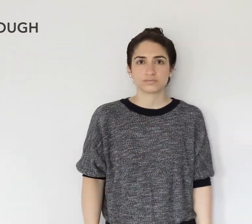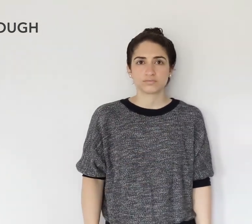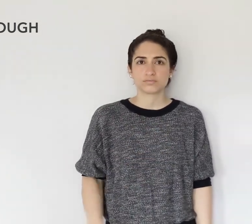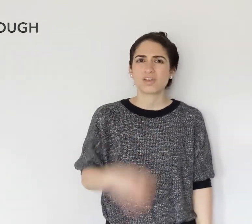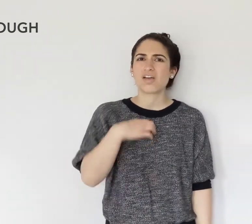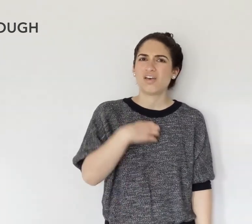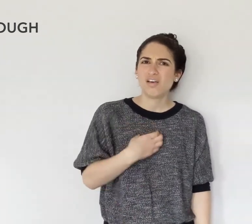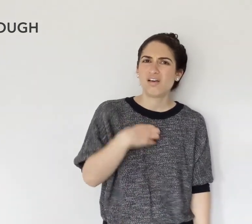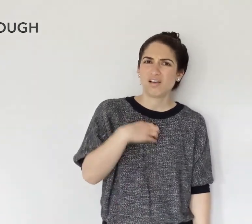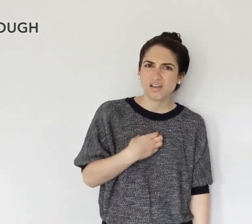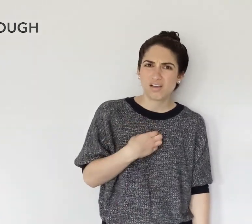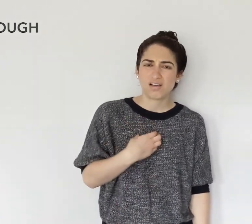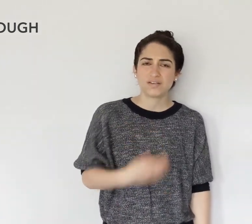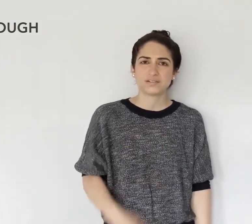COUGH